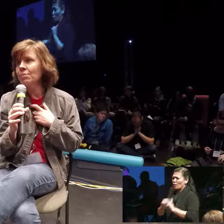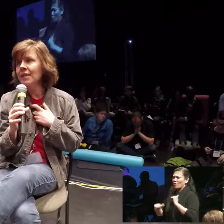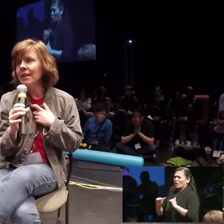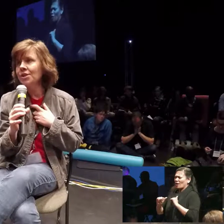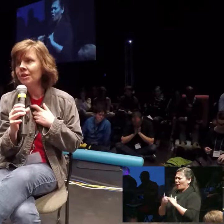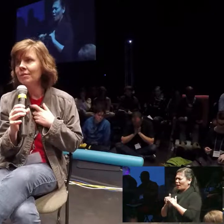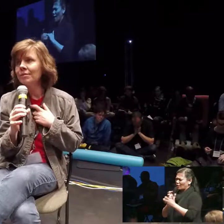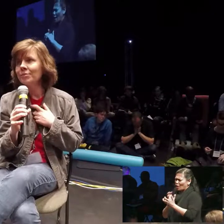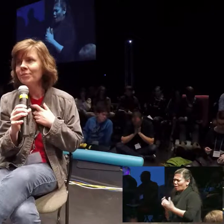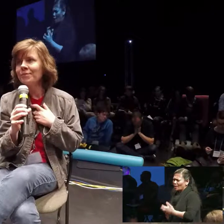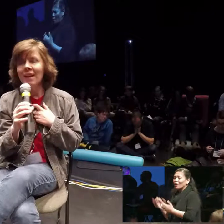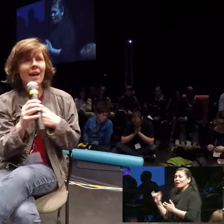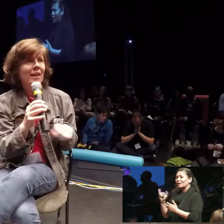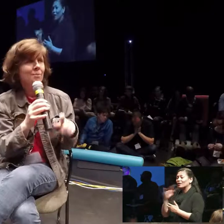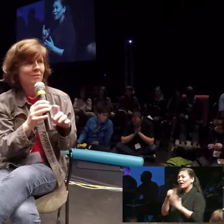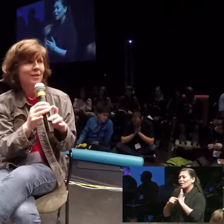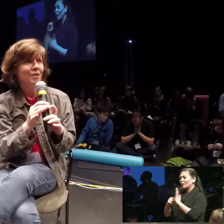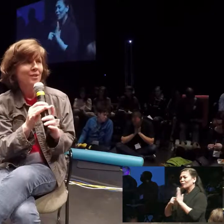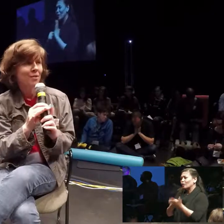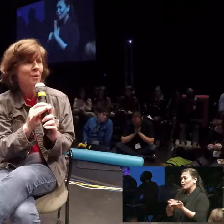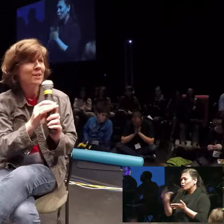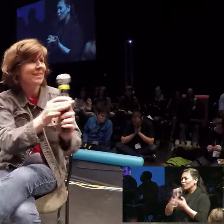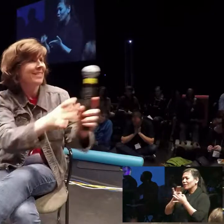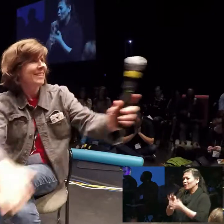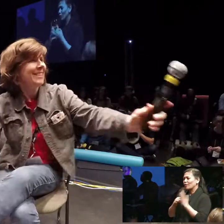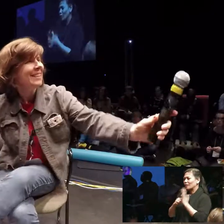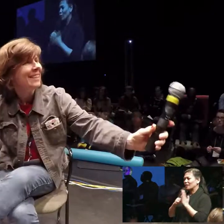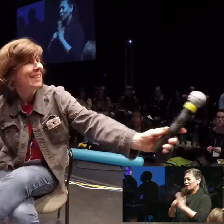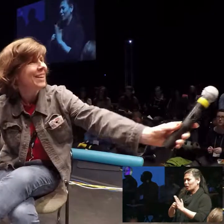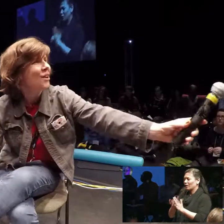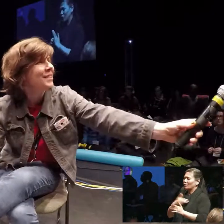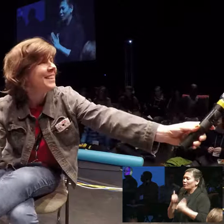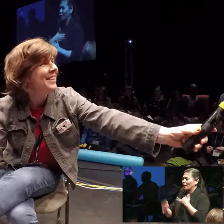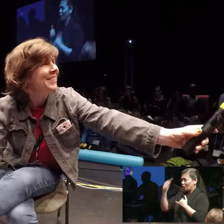representation and that's my final thought at the moment smiling widely she